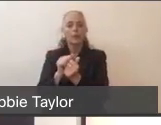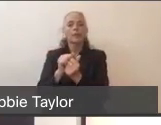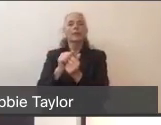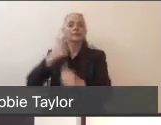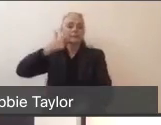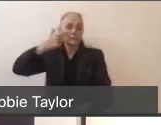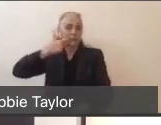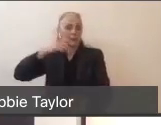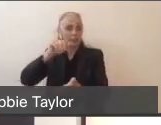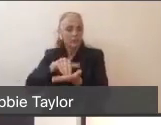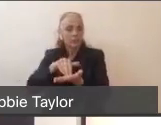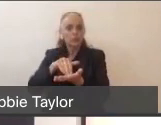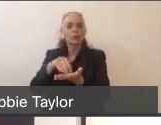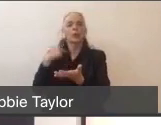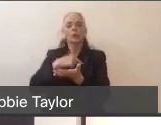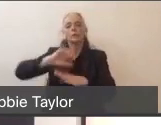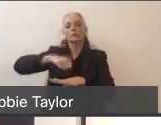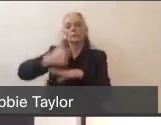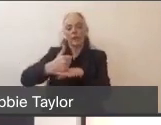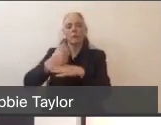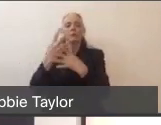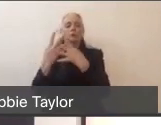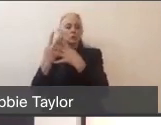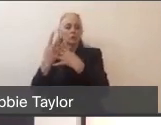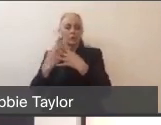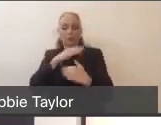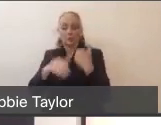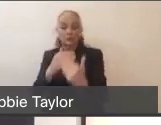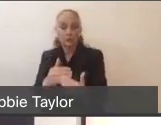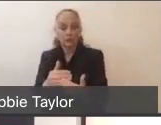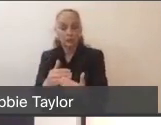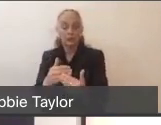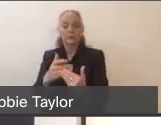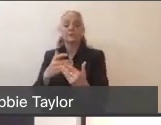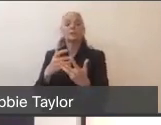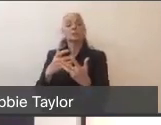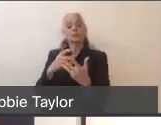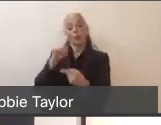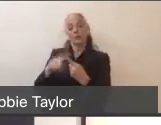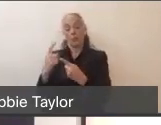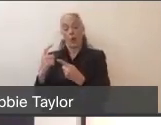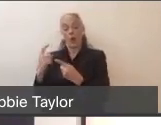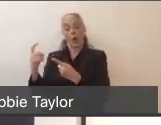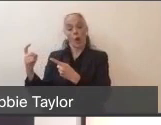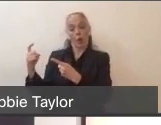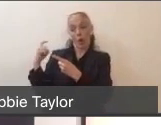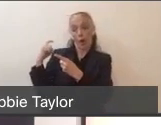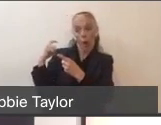we worked on putting screening procedures into place, having our dispatchers ask over the phone when someone called if there had been a travel history